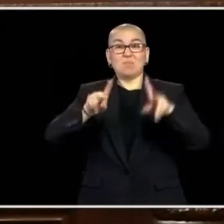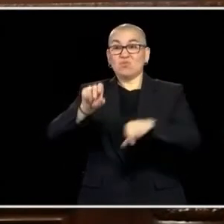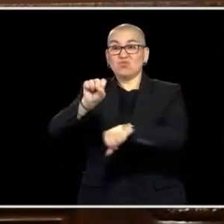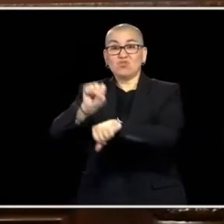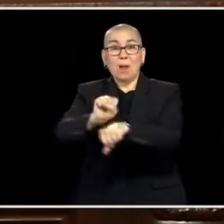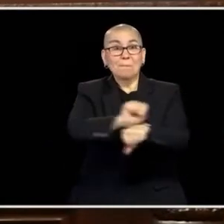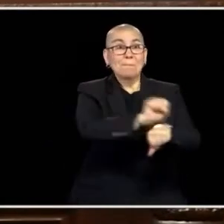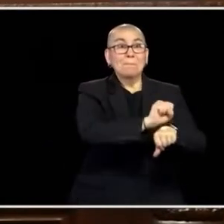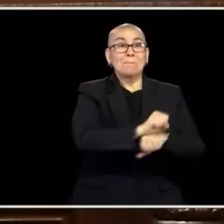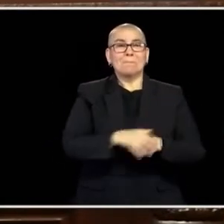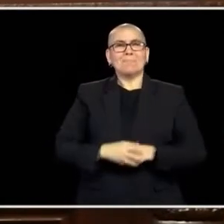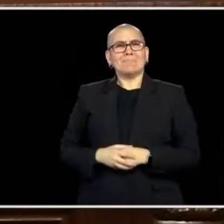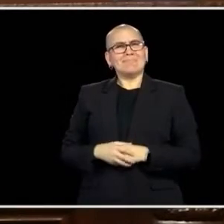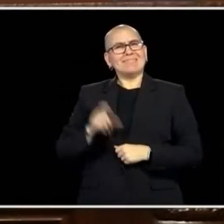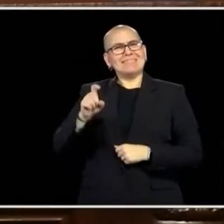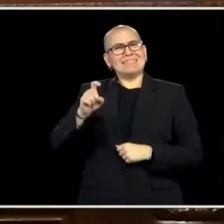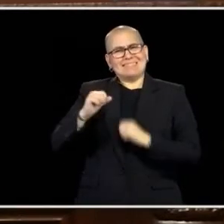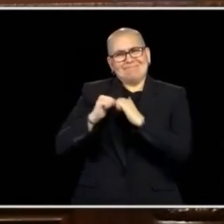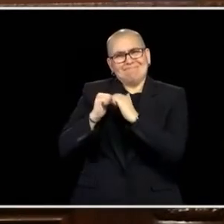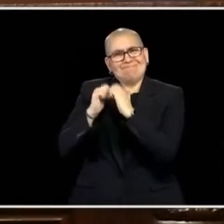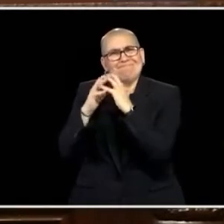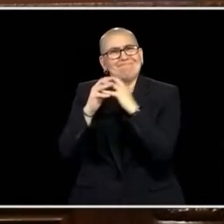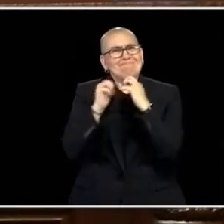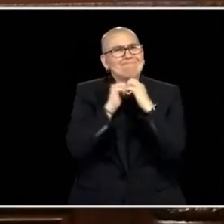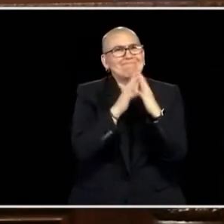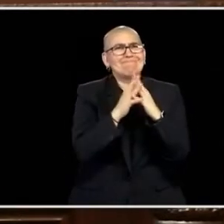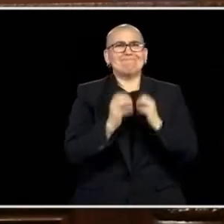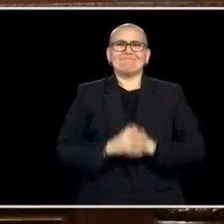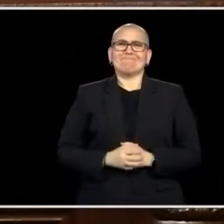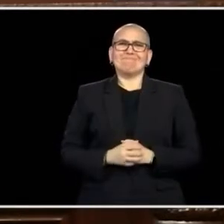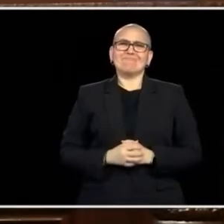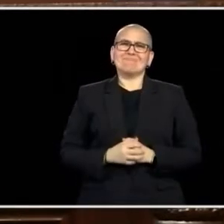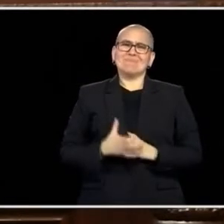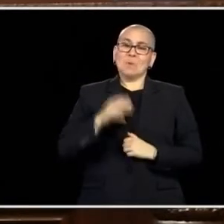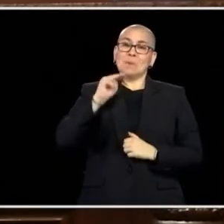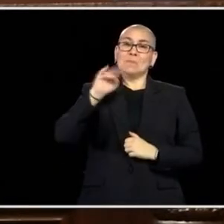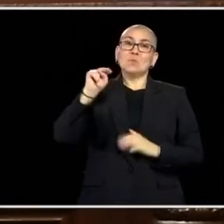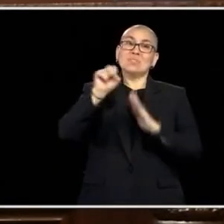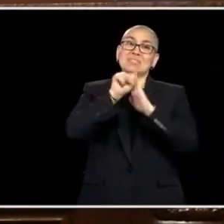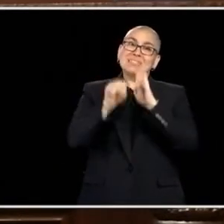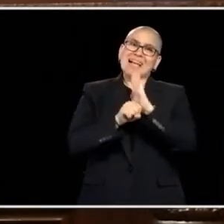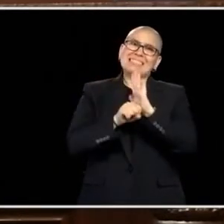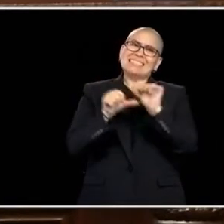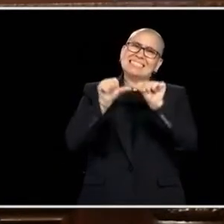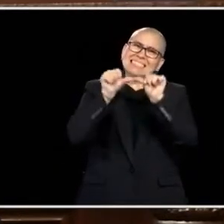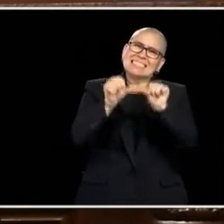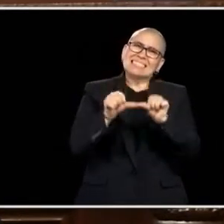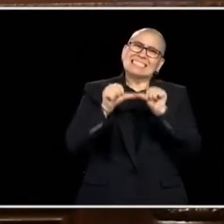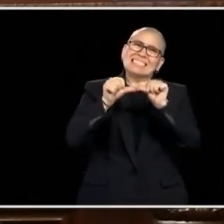EDUCATION SYSTEMS, WE NEED TO BUILD THAT FUTURE AND MOVE MINNESOTA FORWARD AND ALSO PROTECT OUR INCREDIBLE NATURAL RESOURCES.